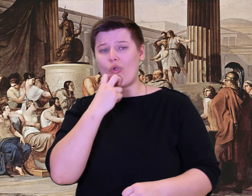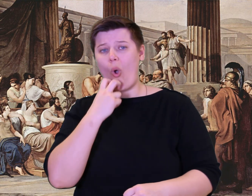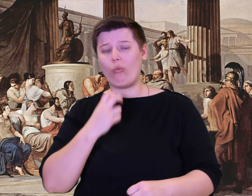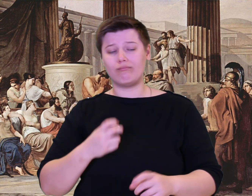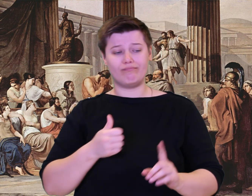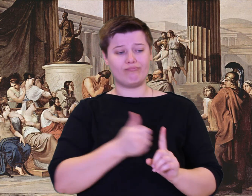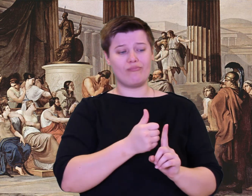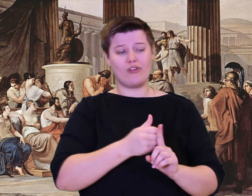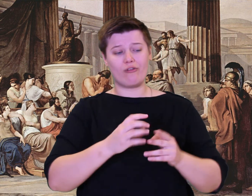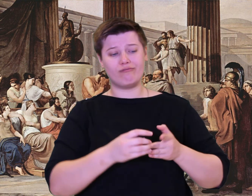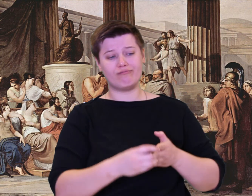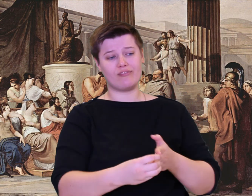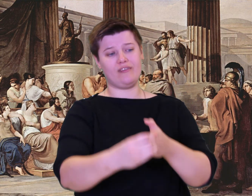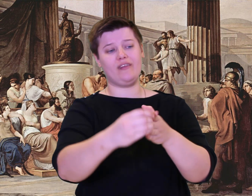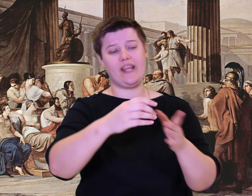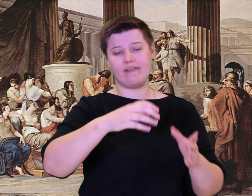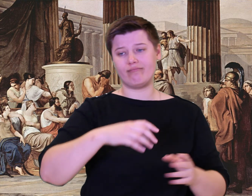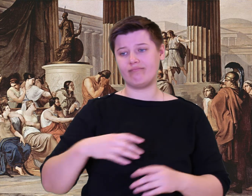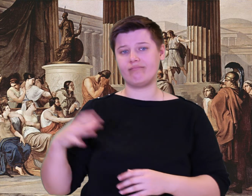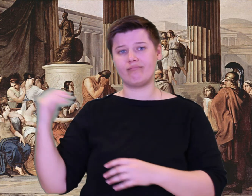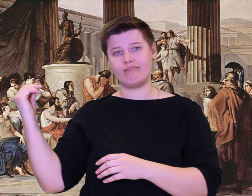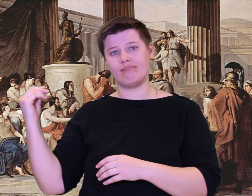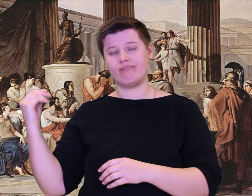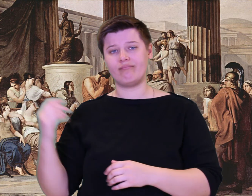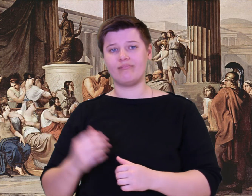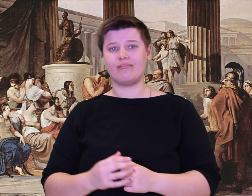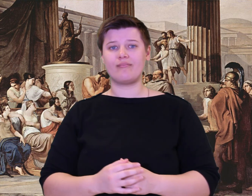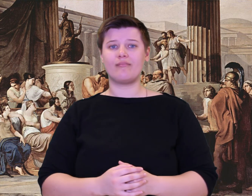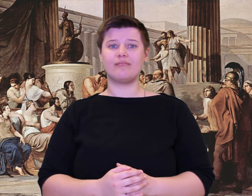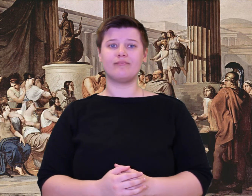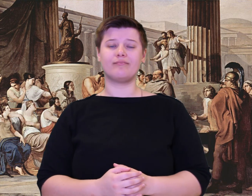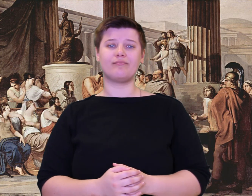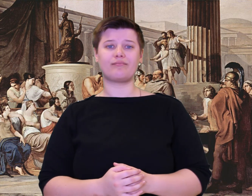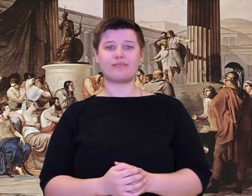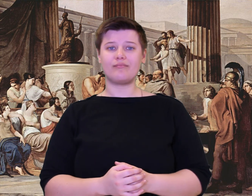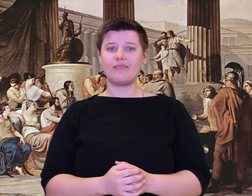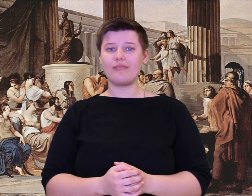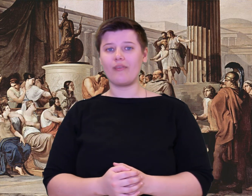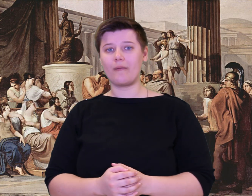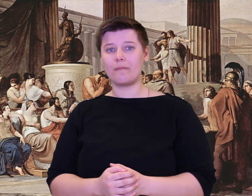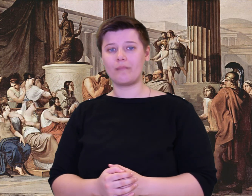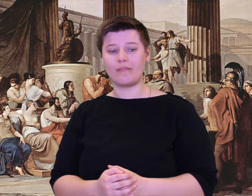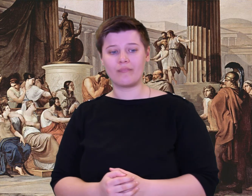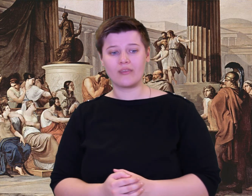them. After he ate, he drove his fat flock out.